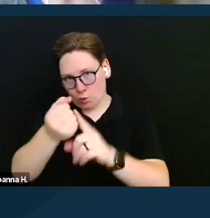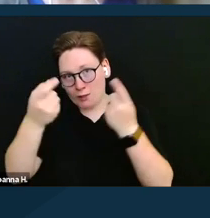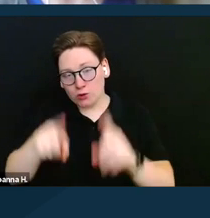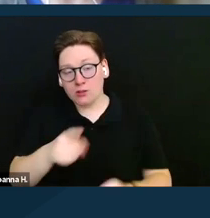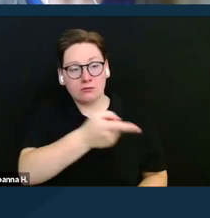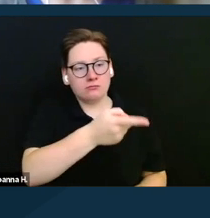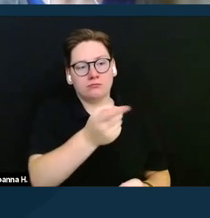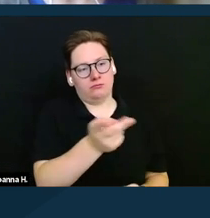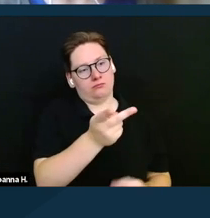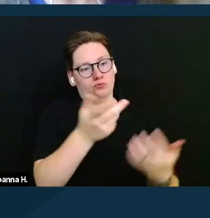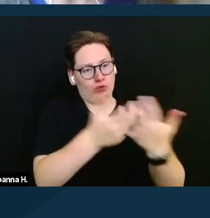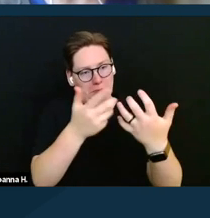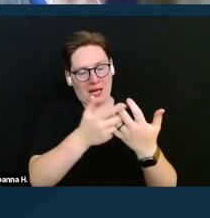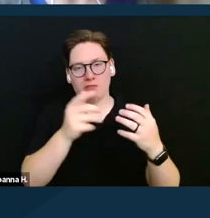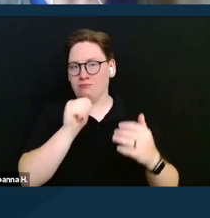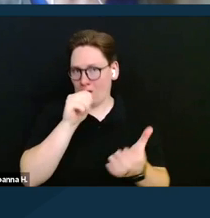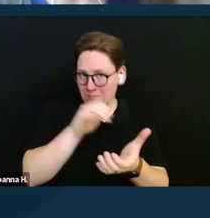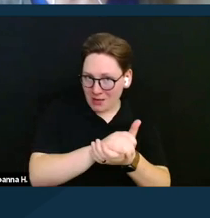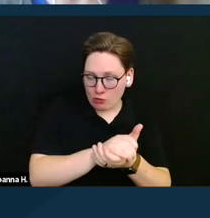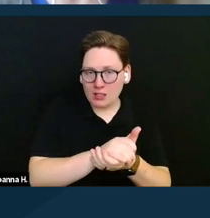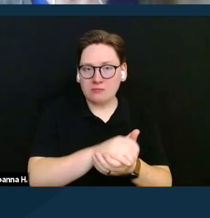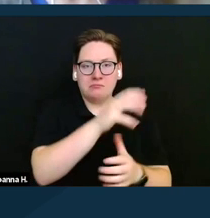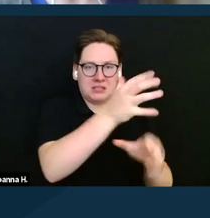as roommates, they would each have the ability